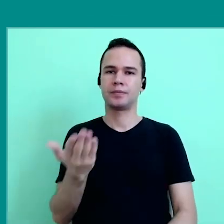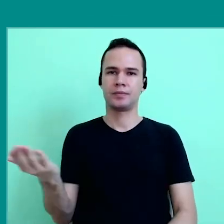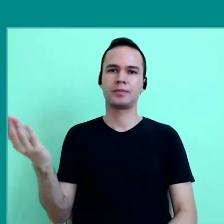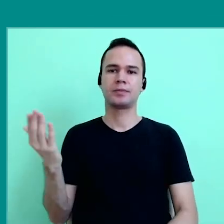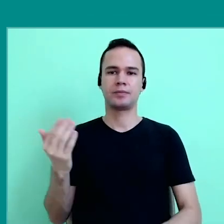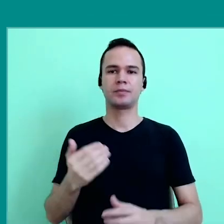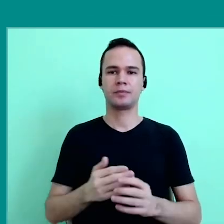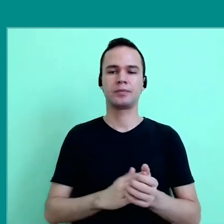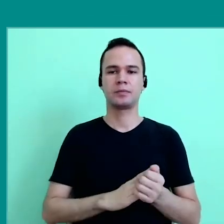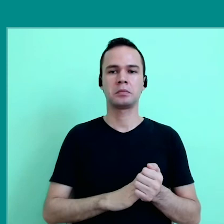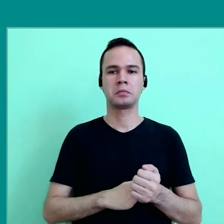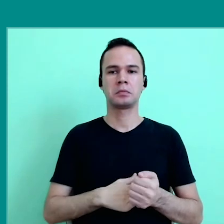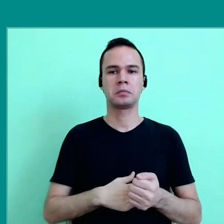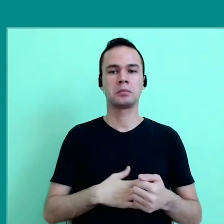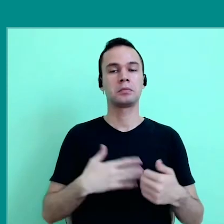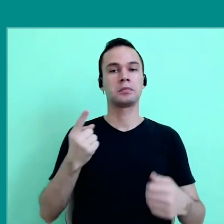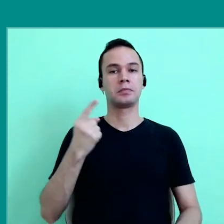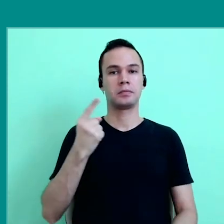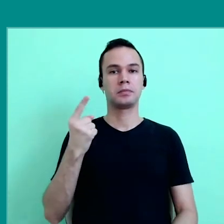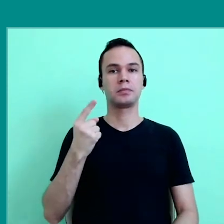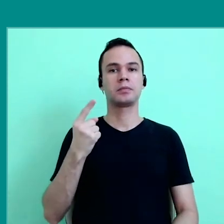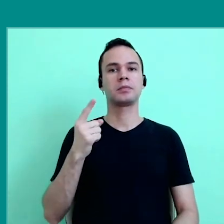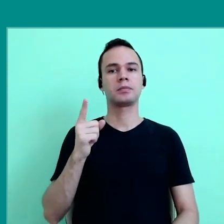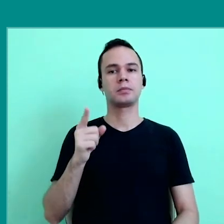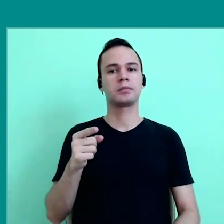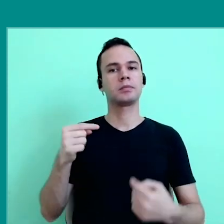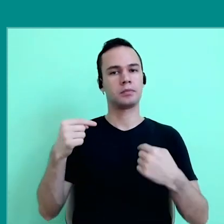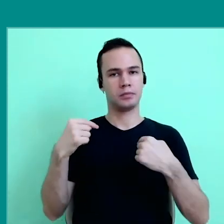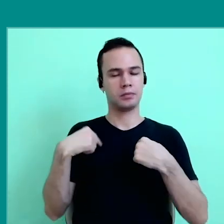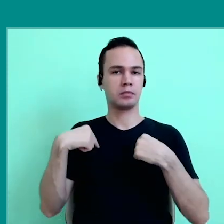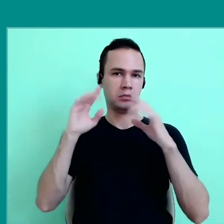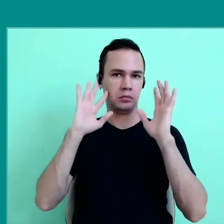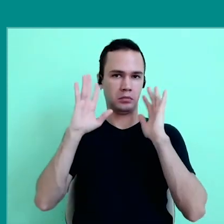for childhood in this context. The first question is, from my point of view,